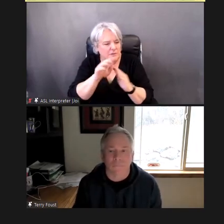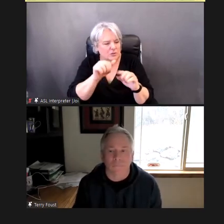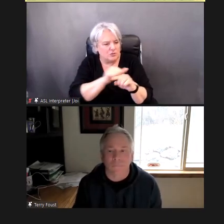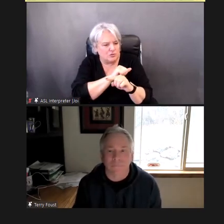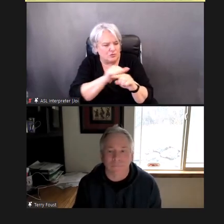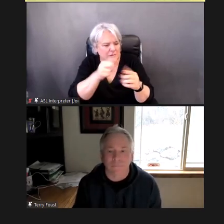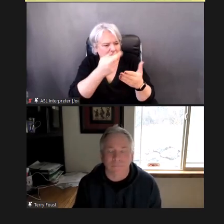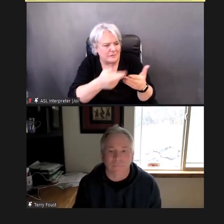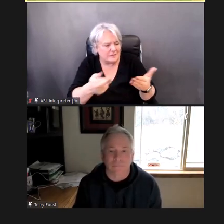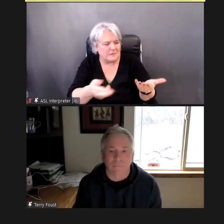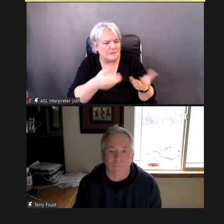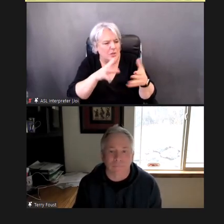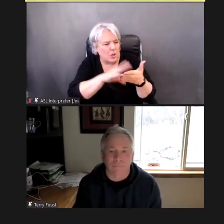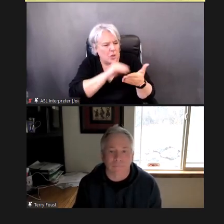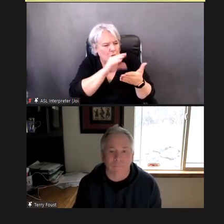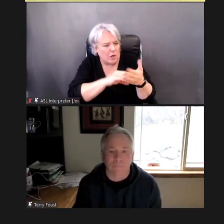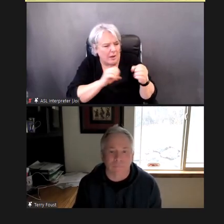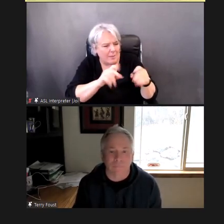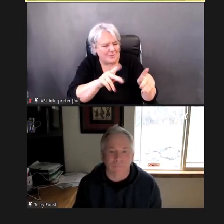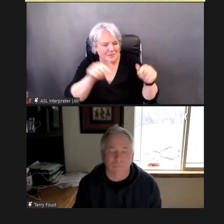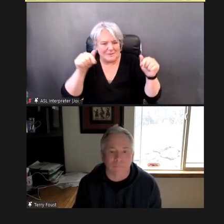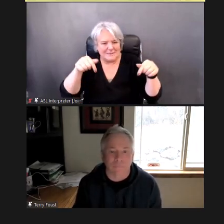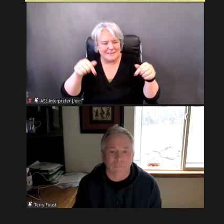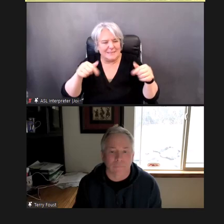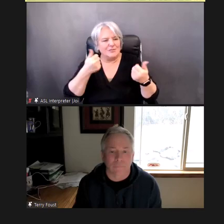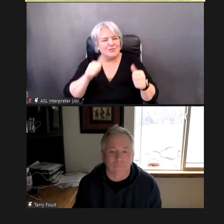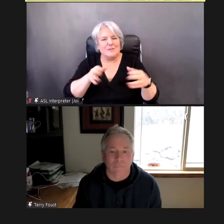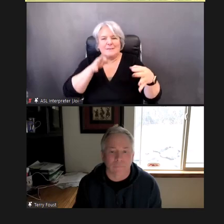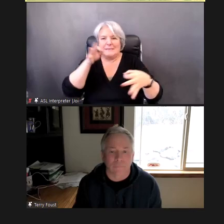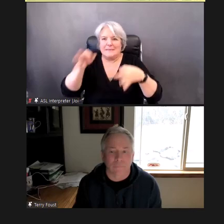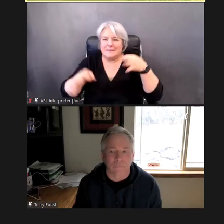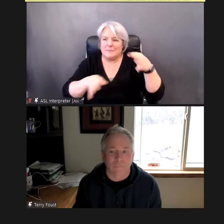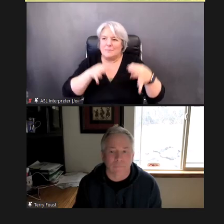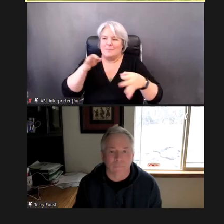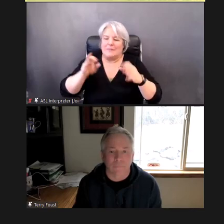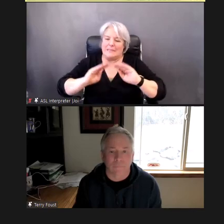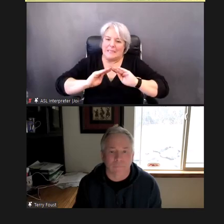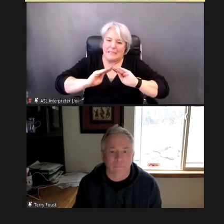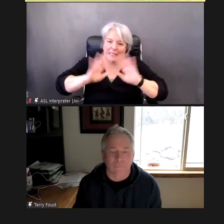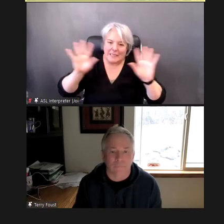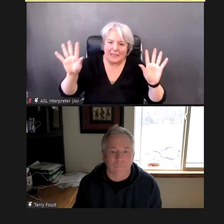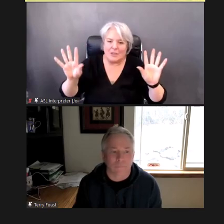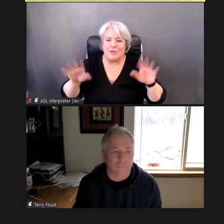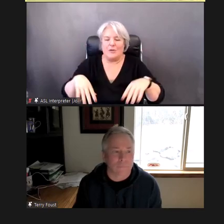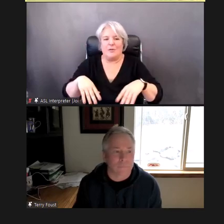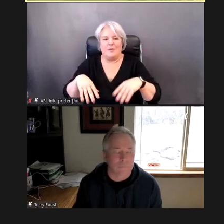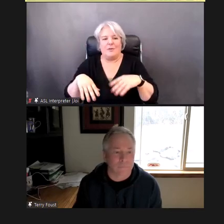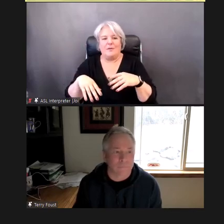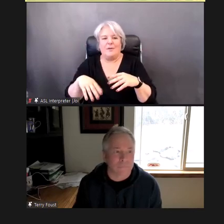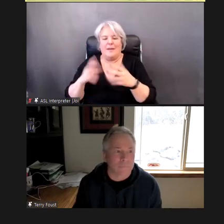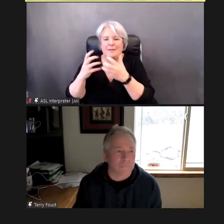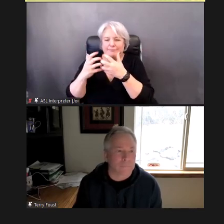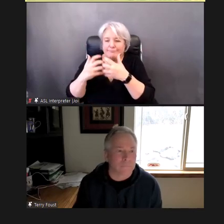To explain things as clearly and as succinctly as we can. And sometimes...